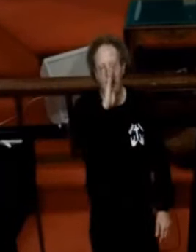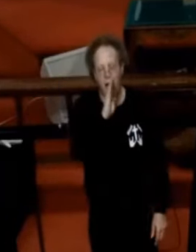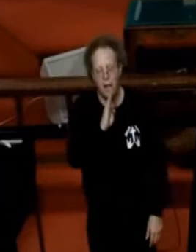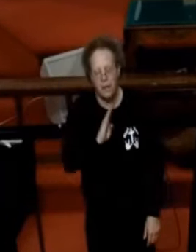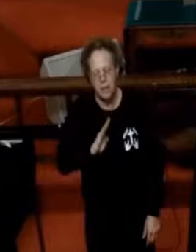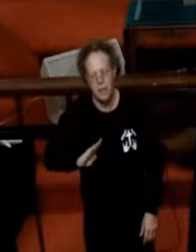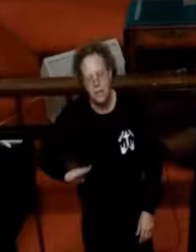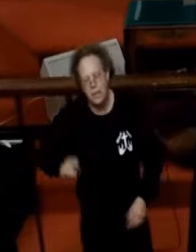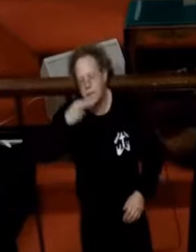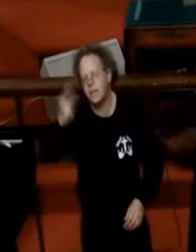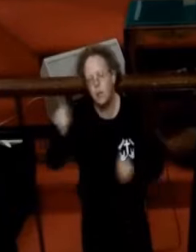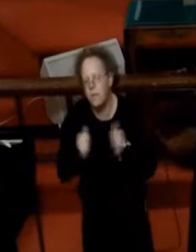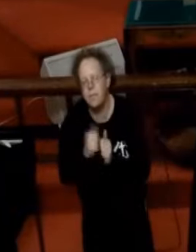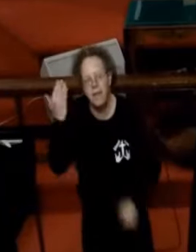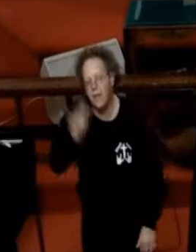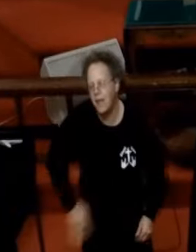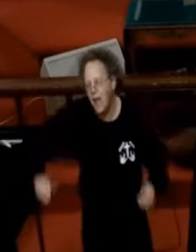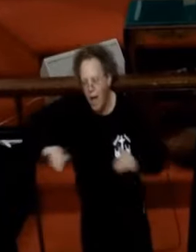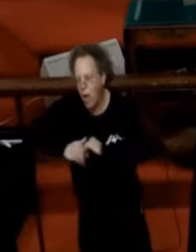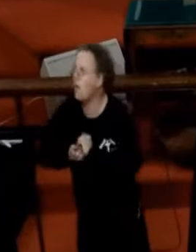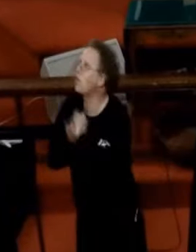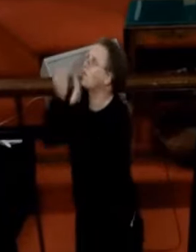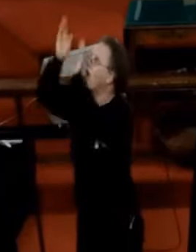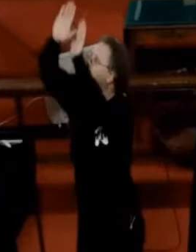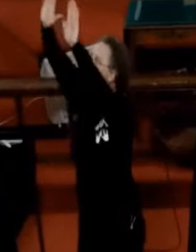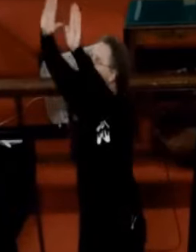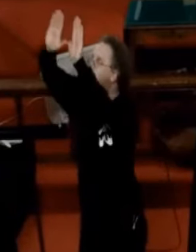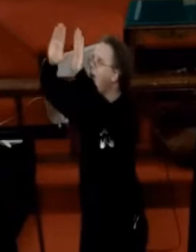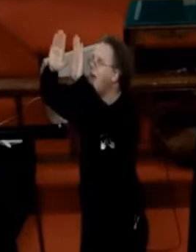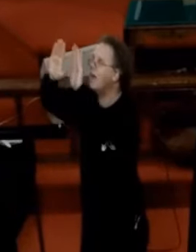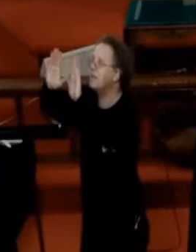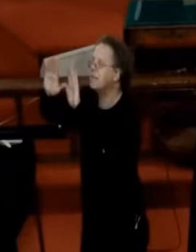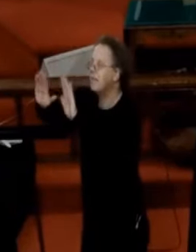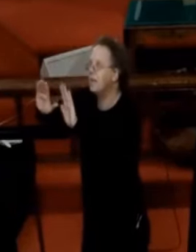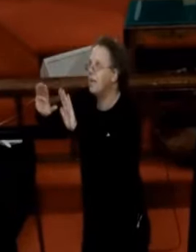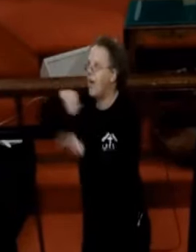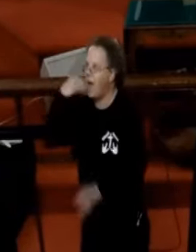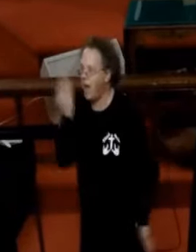Sing with me how great is our God